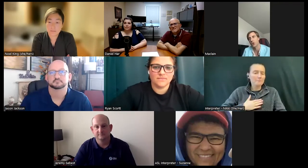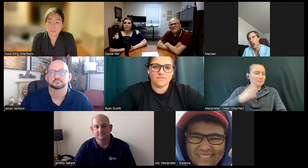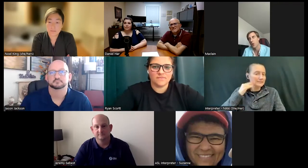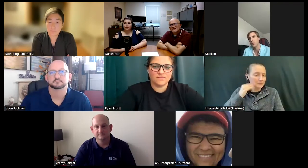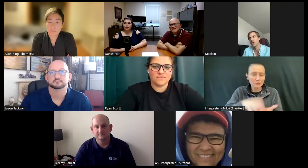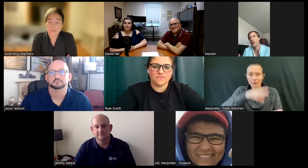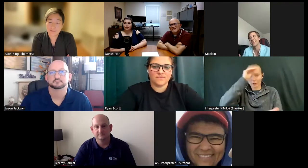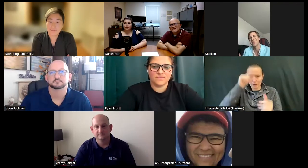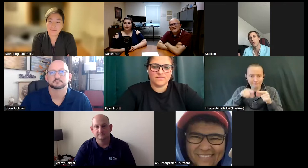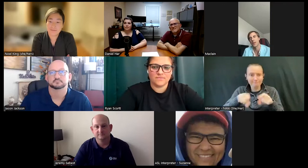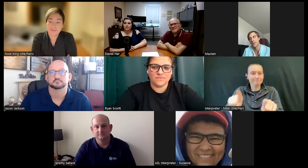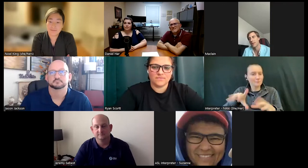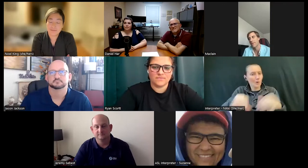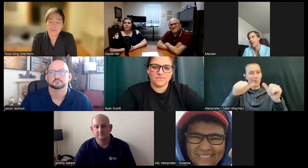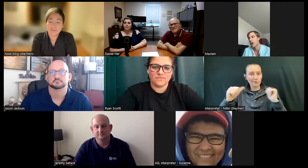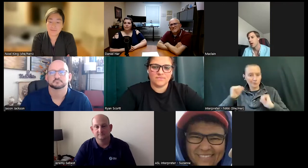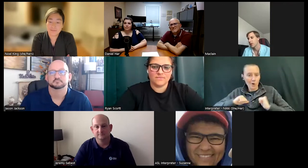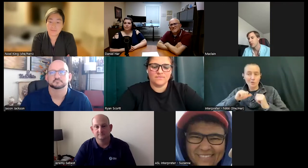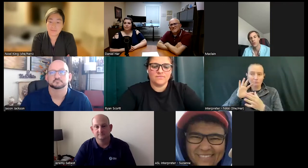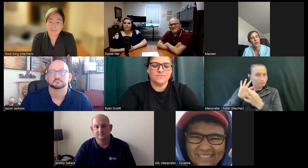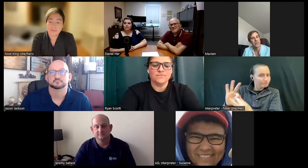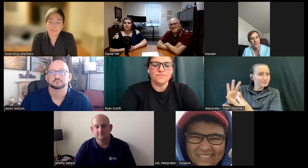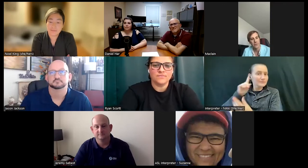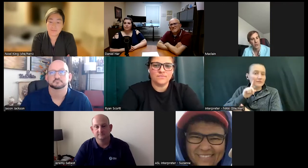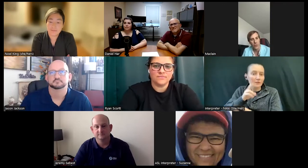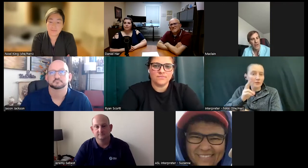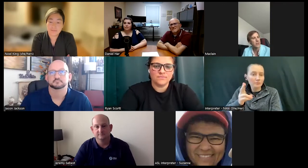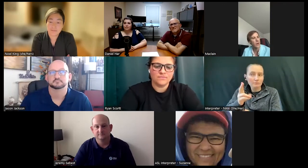doing shows or anything with the deaf Community or deaf school events or